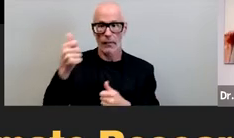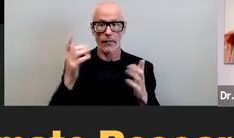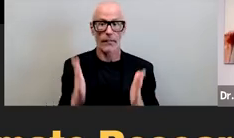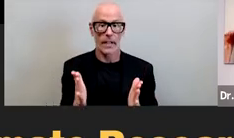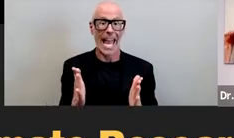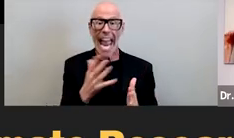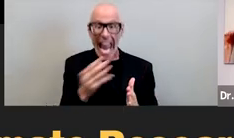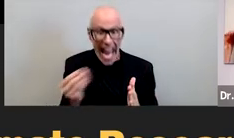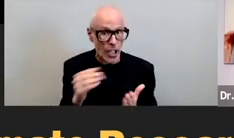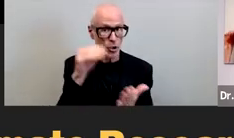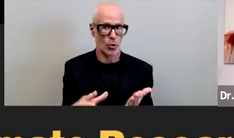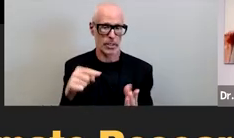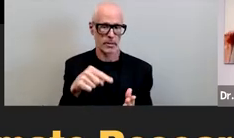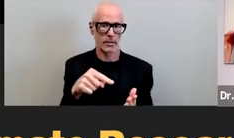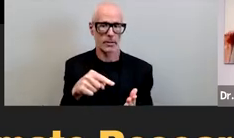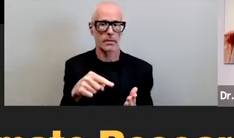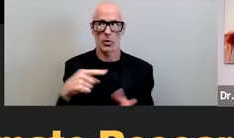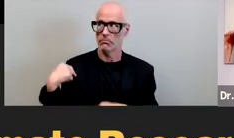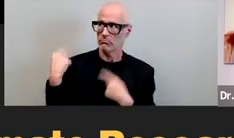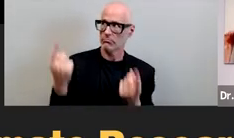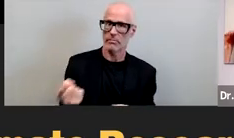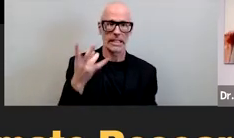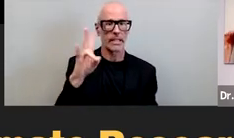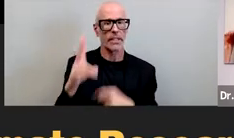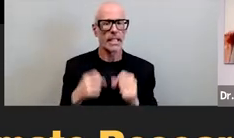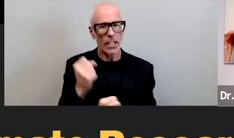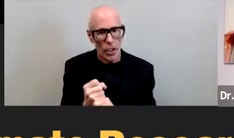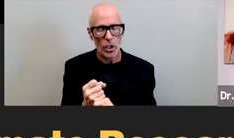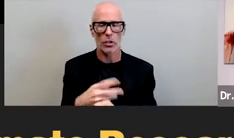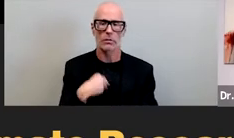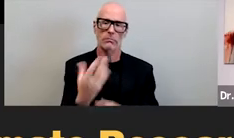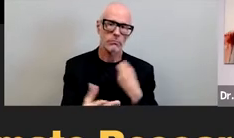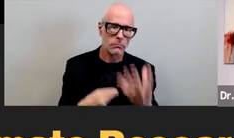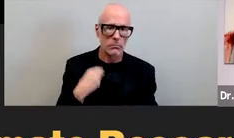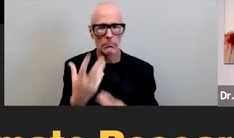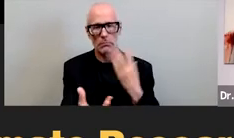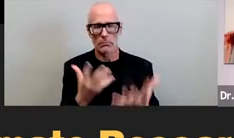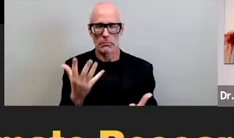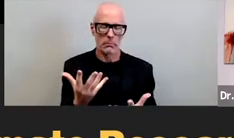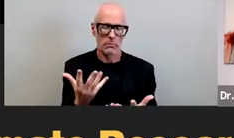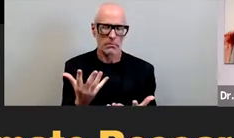very generously over those 17 years offered us qualitative insights in case that isn't enough